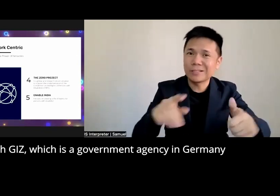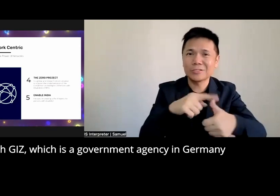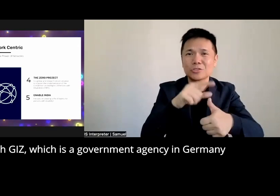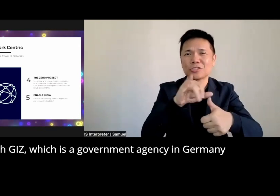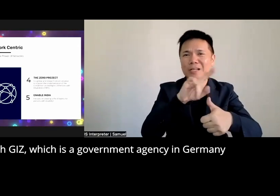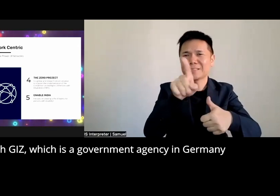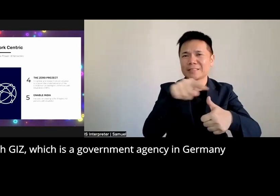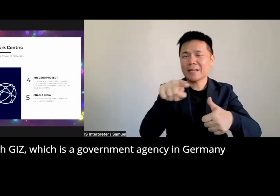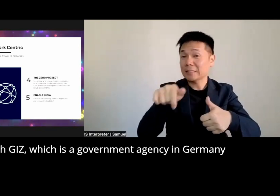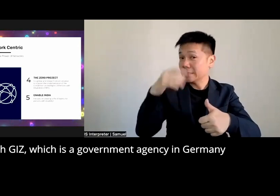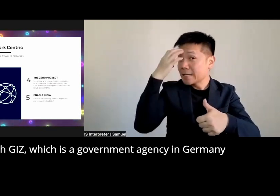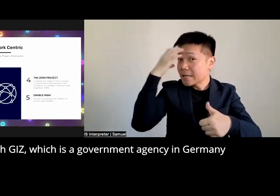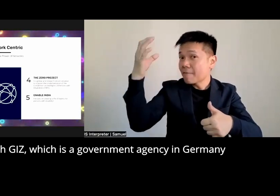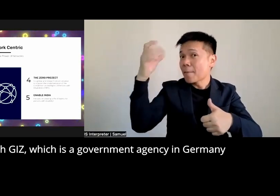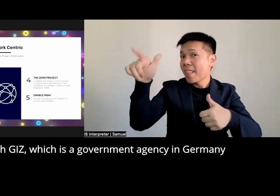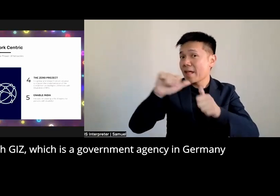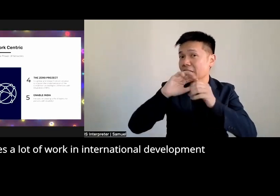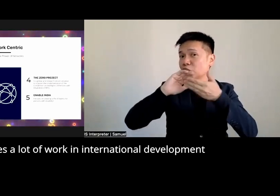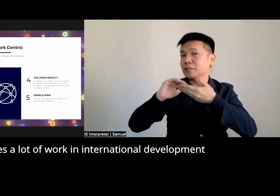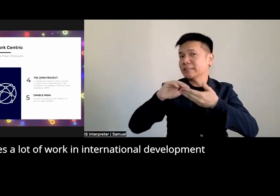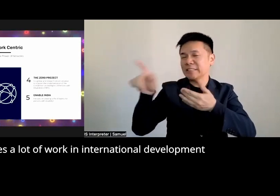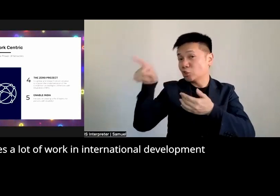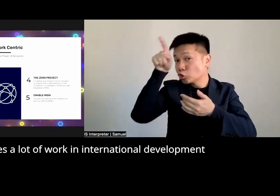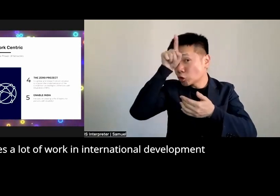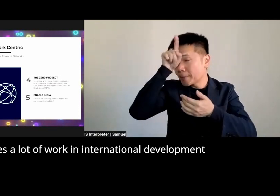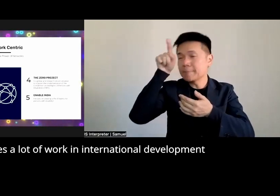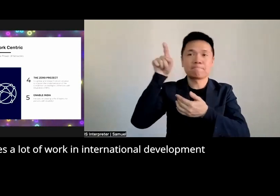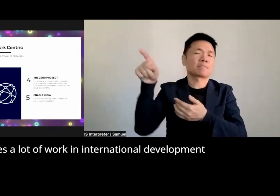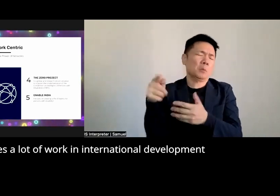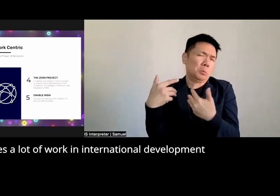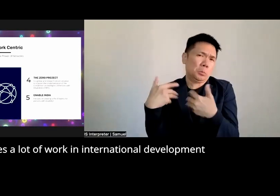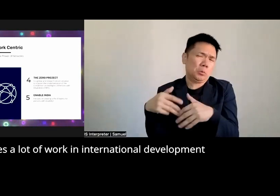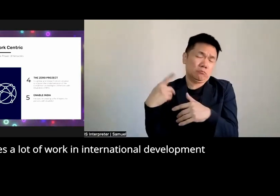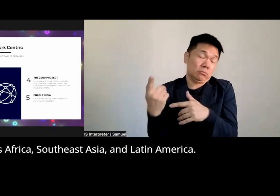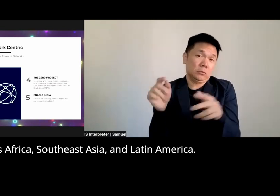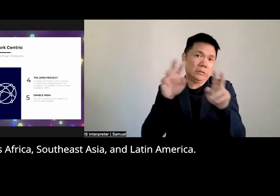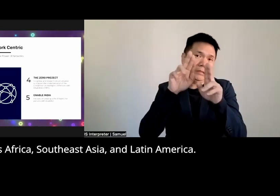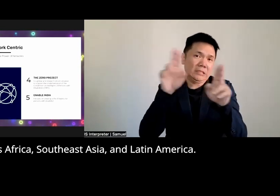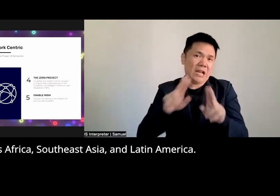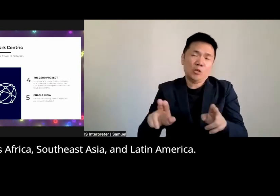government agency in Germany that does a lot of work in International Development Across Africa